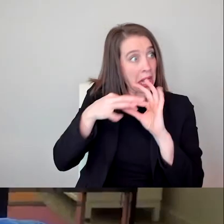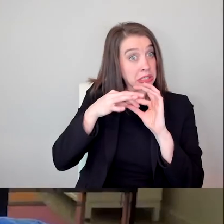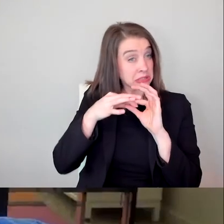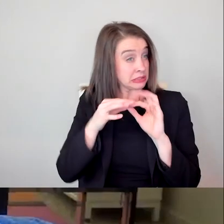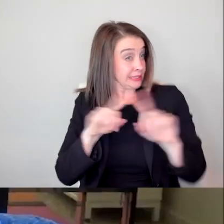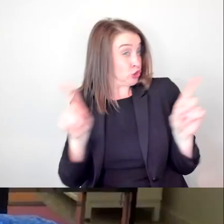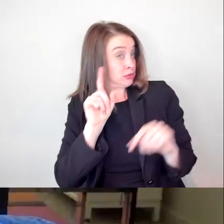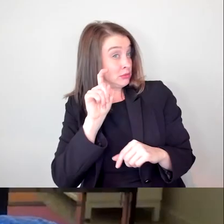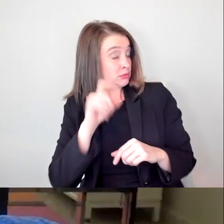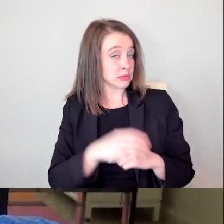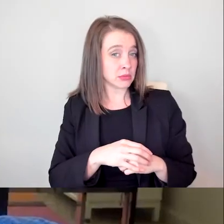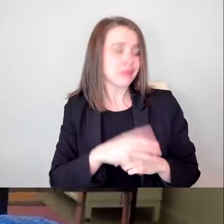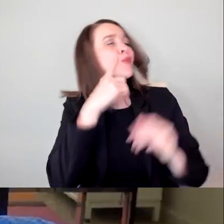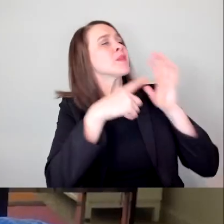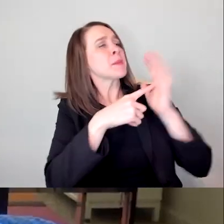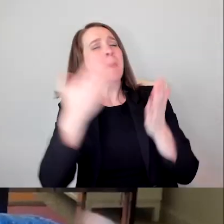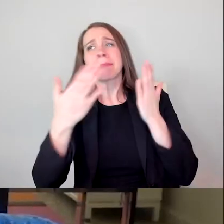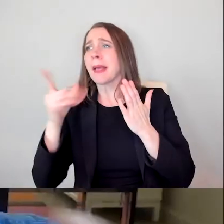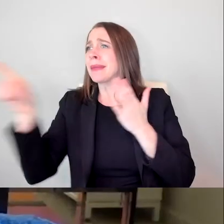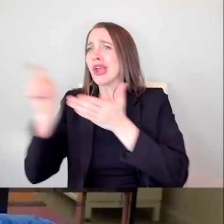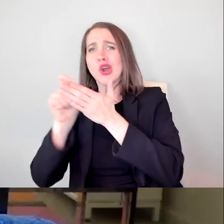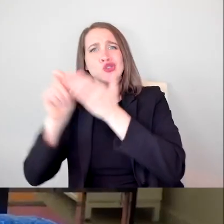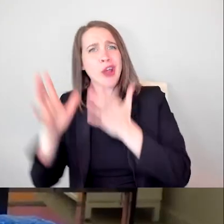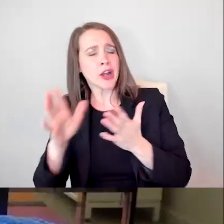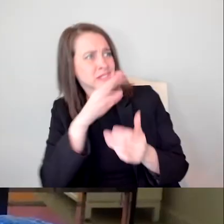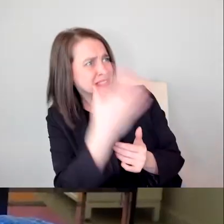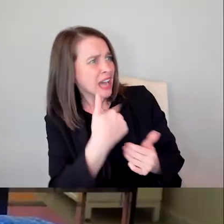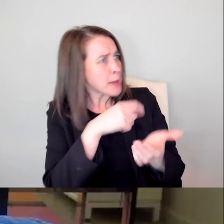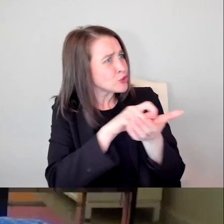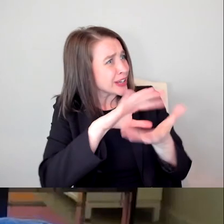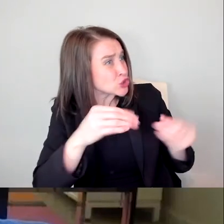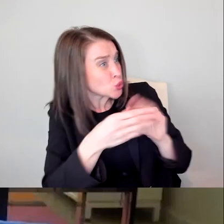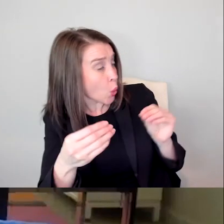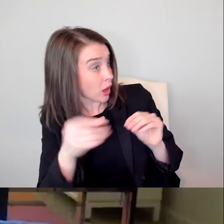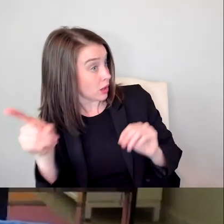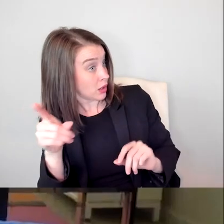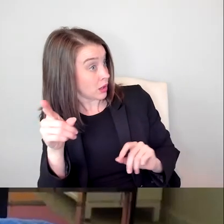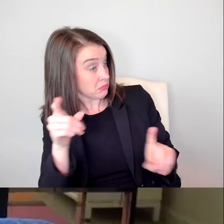writing this story, what do you think of this? They ask your opinion. There's not other disabled writers in the room.